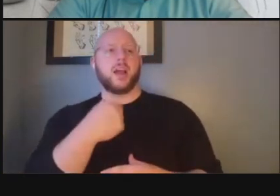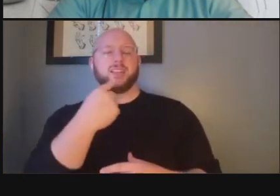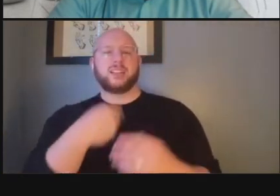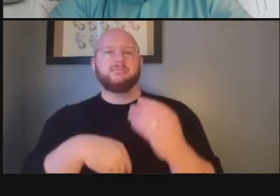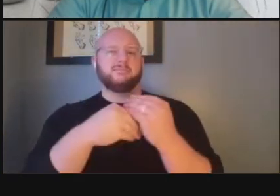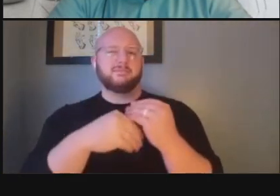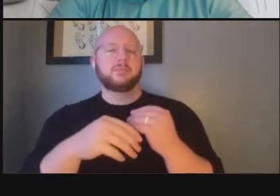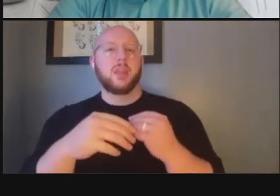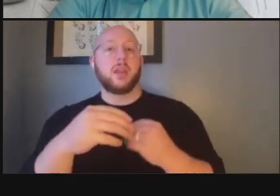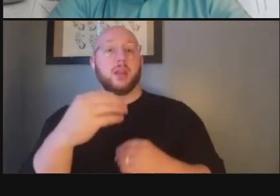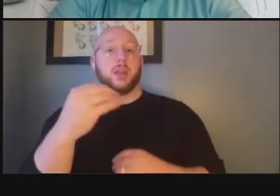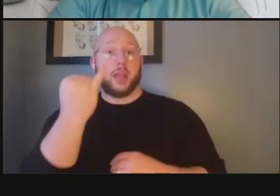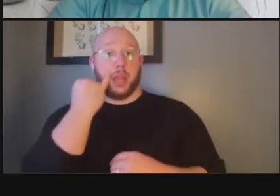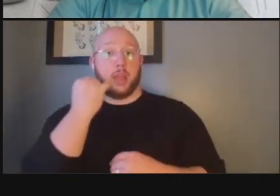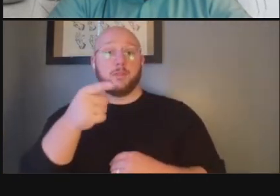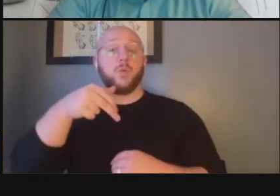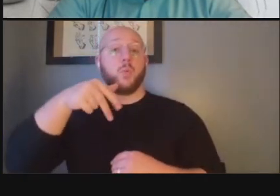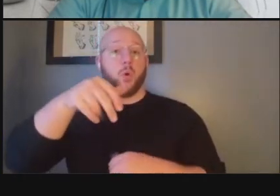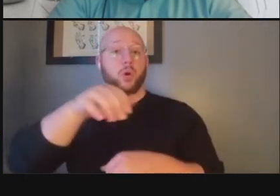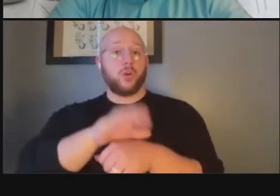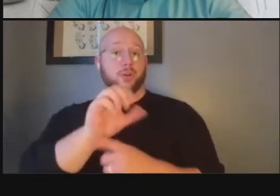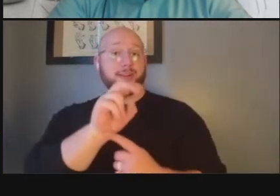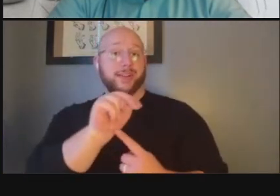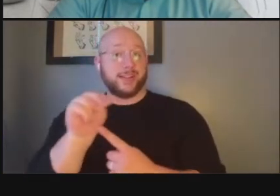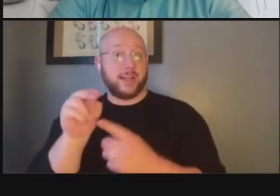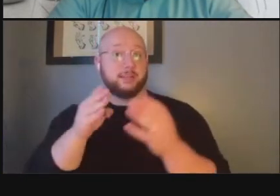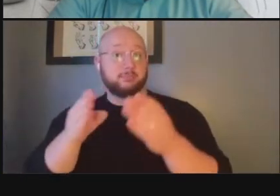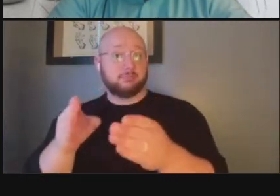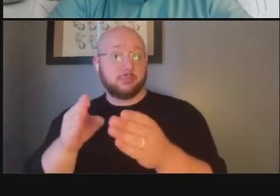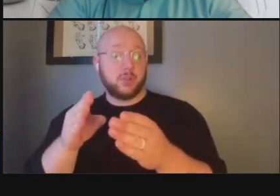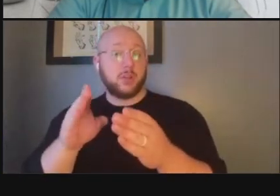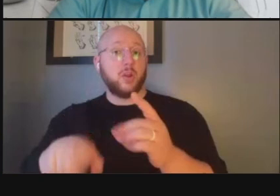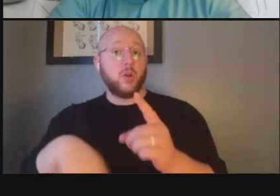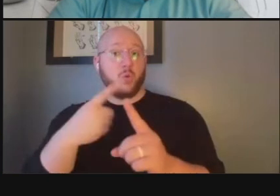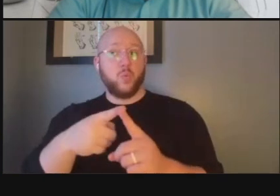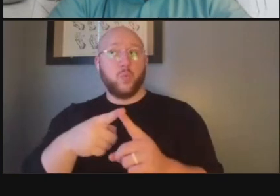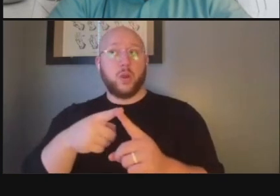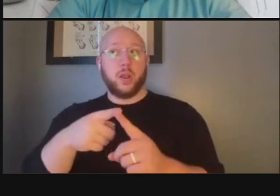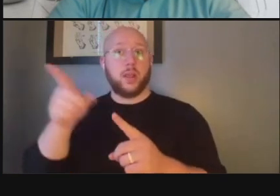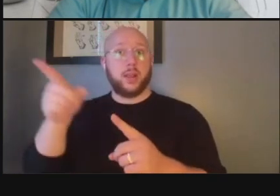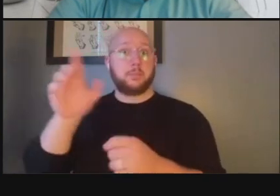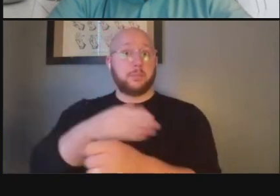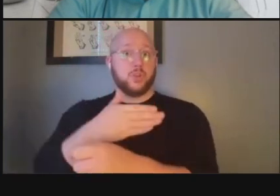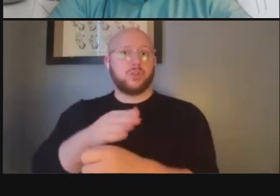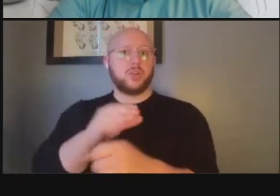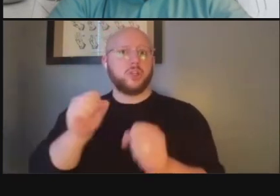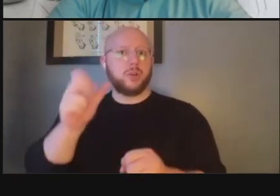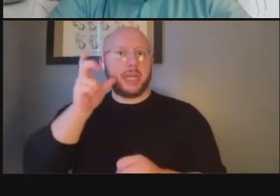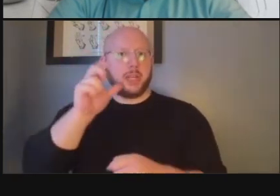walking along connecticut avenue when that is um going on you can hear it on connecticut avenue